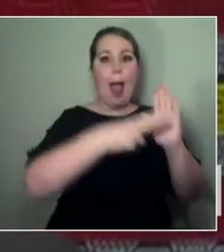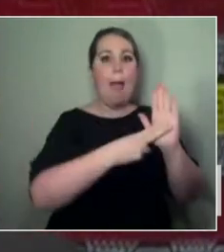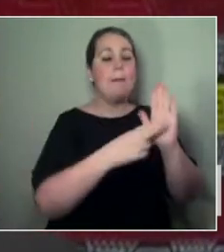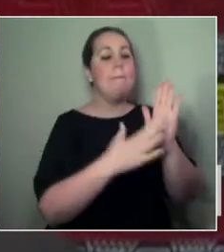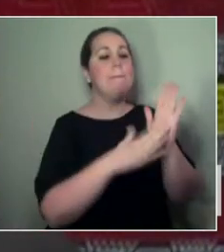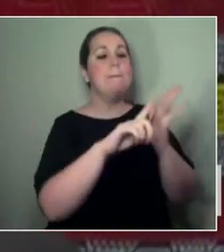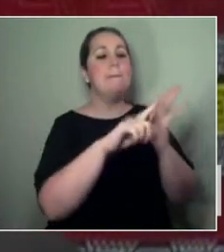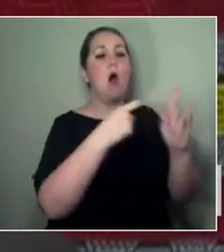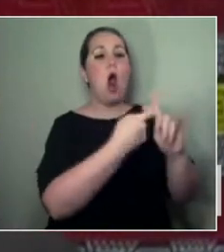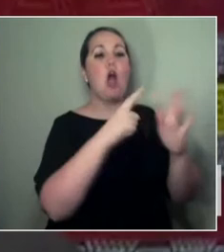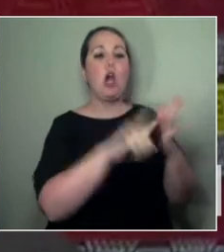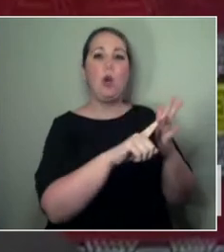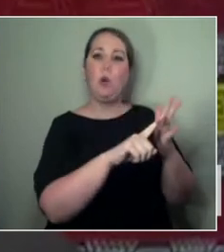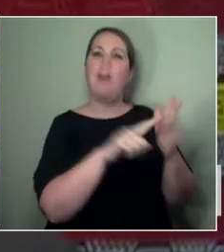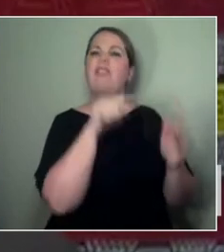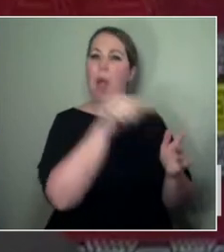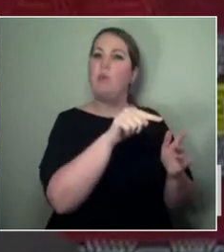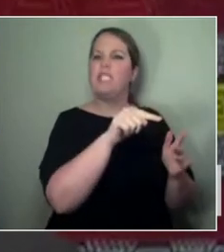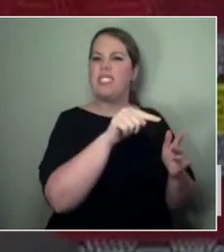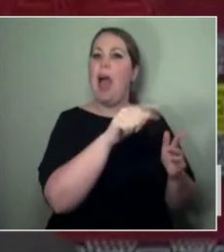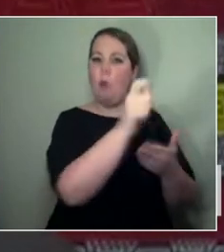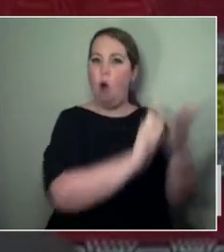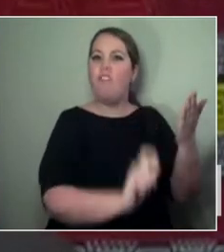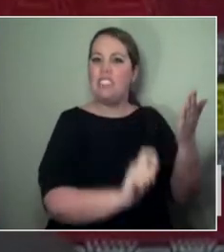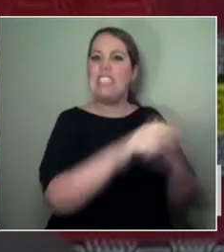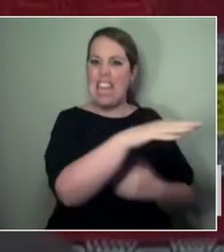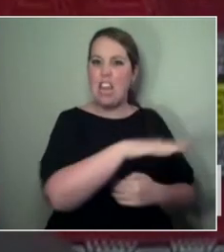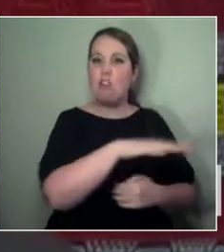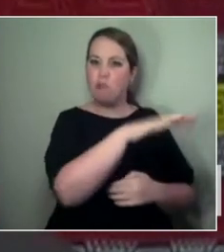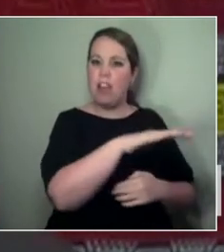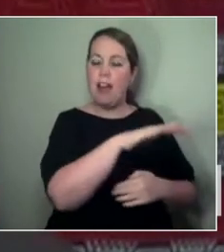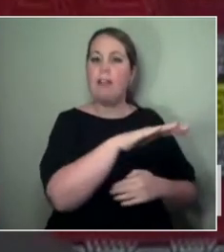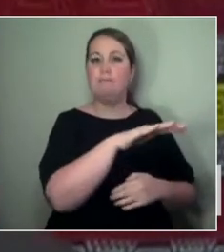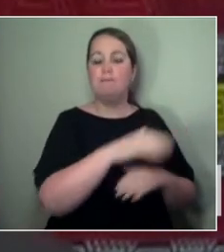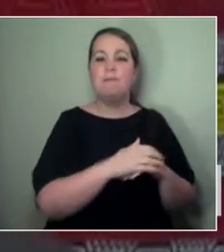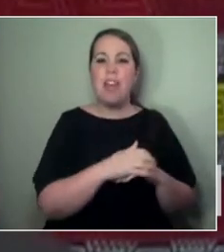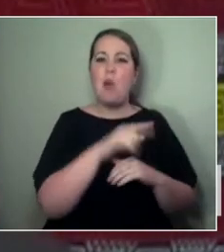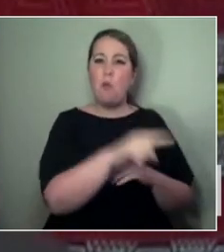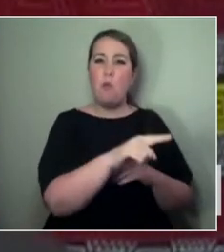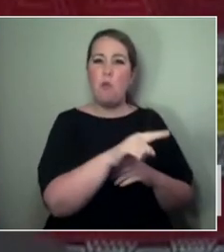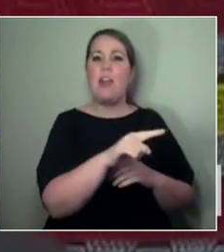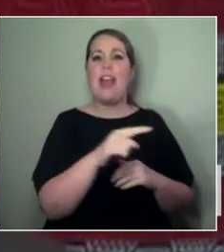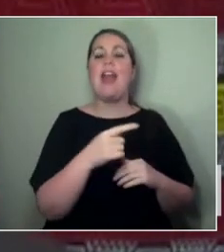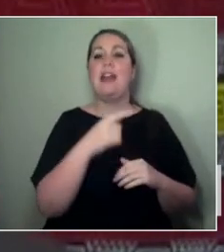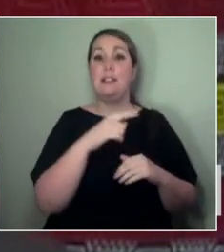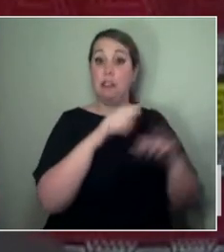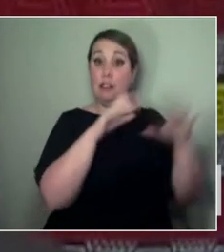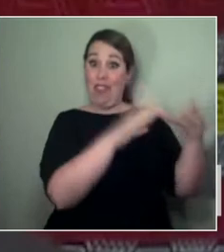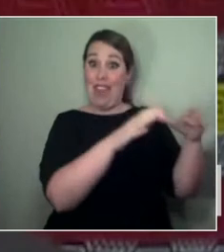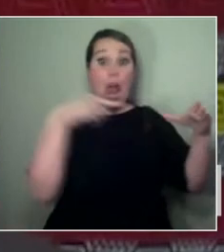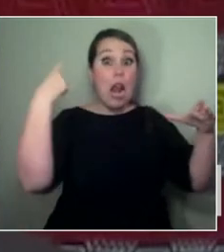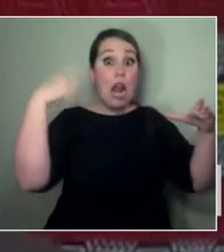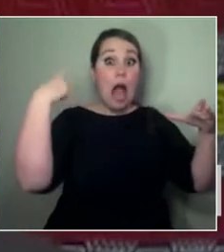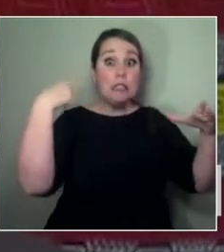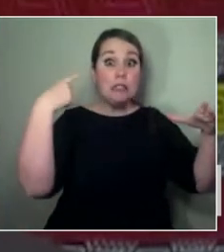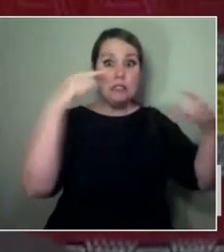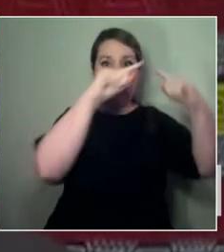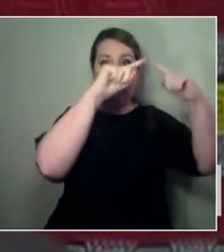and we just had this influx of amazing practitioners from the side of the world come and visit us.